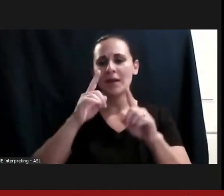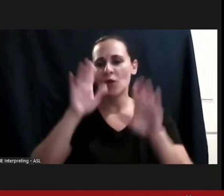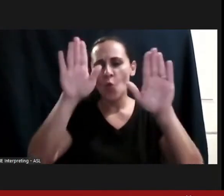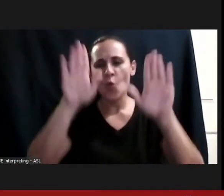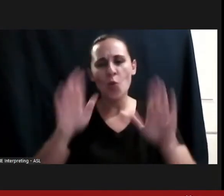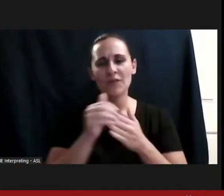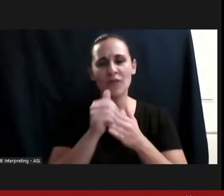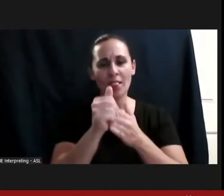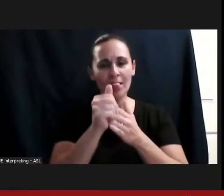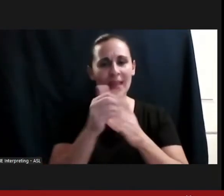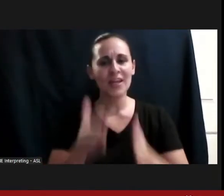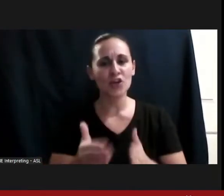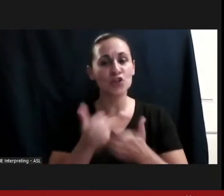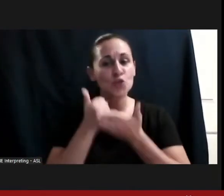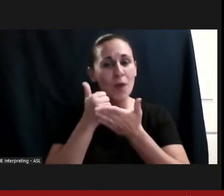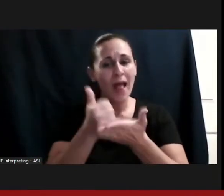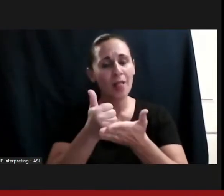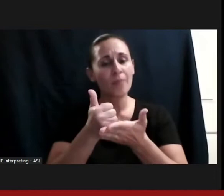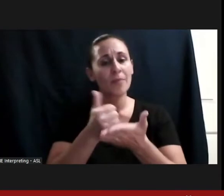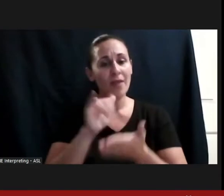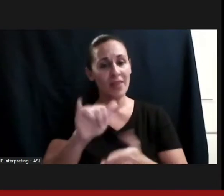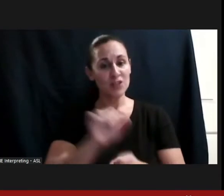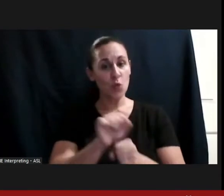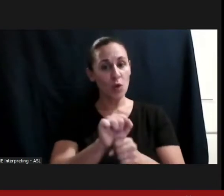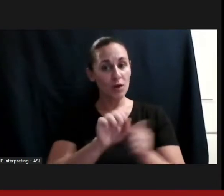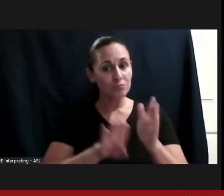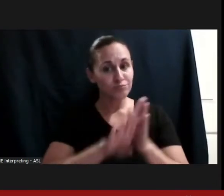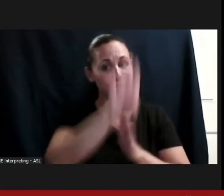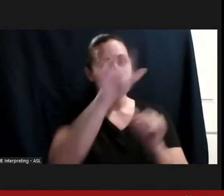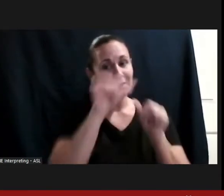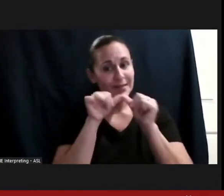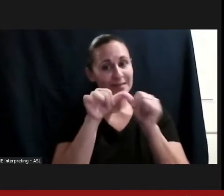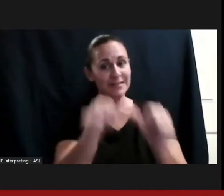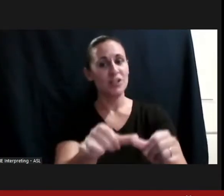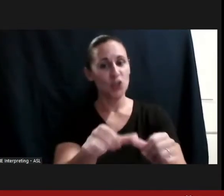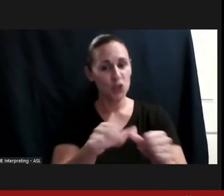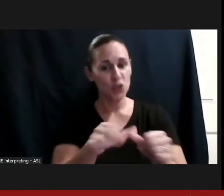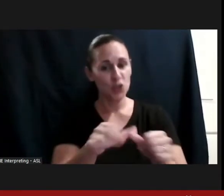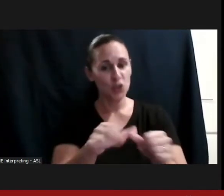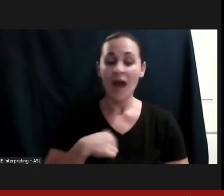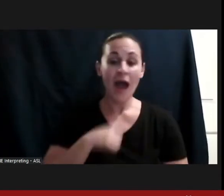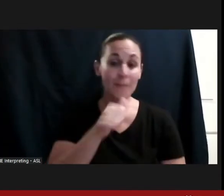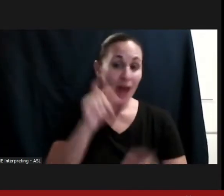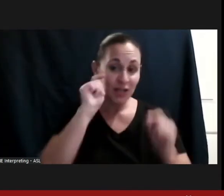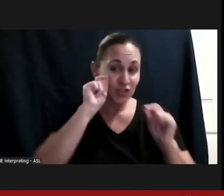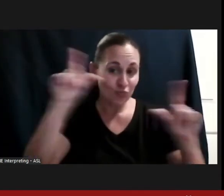this work and lead the way. And I can't say that I'm surprised because Stanford is